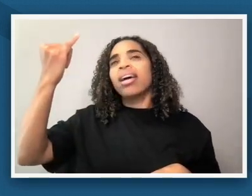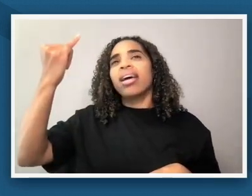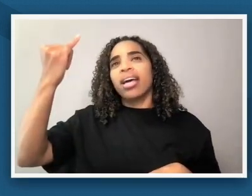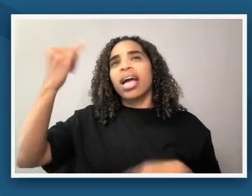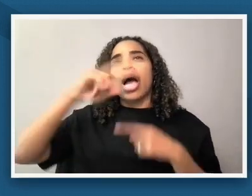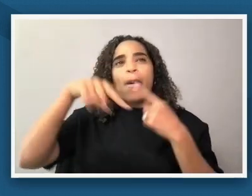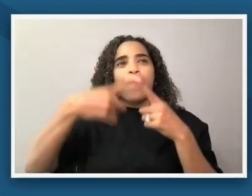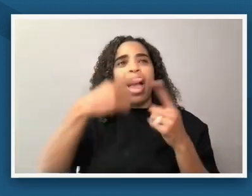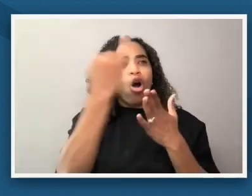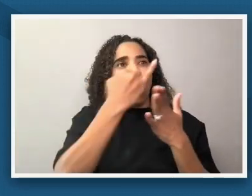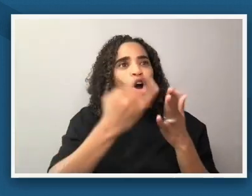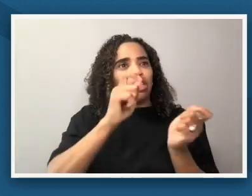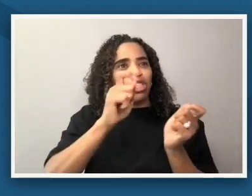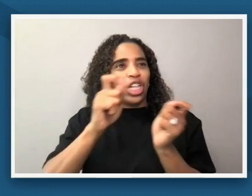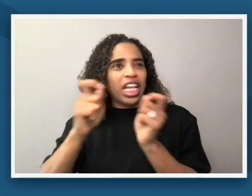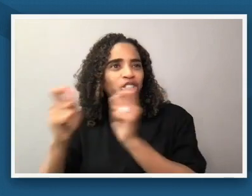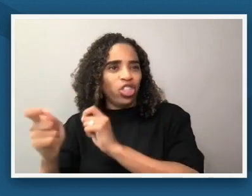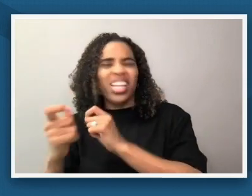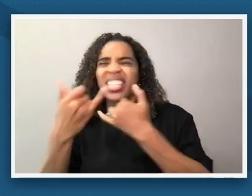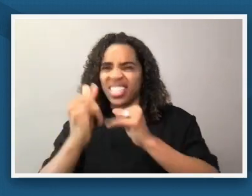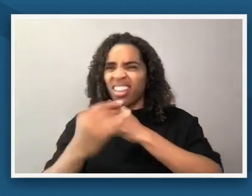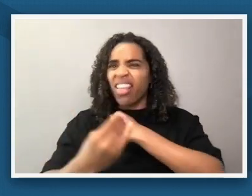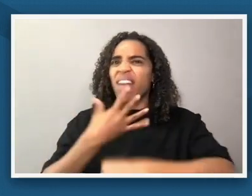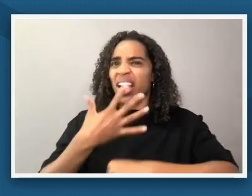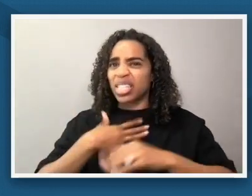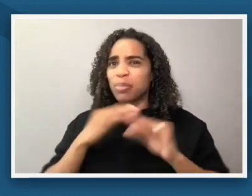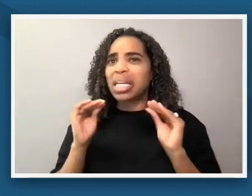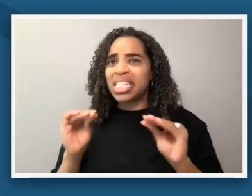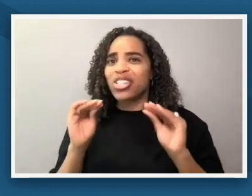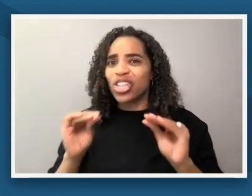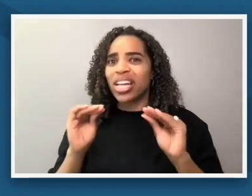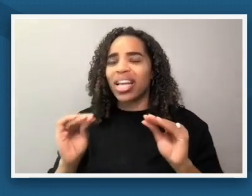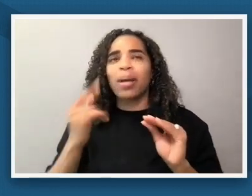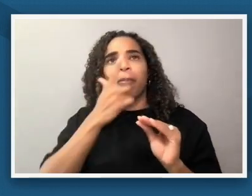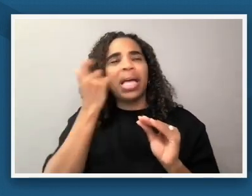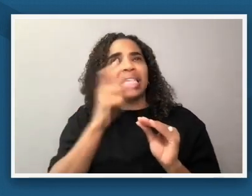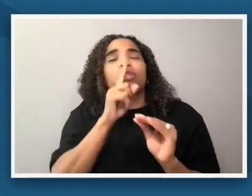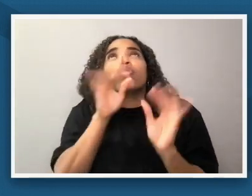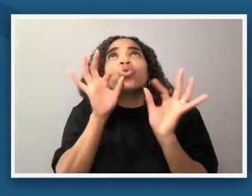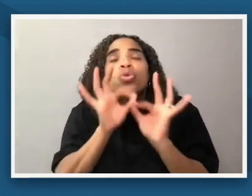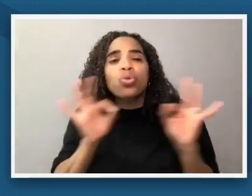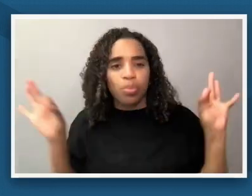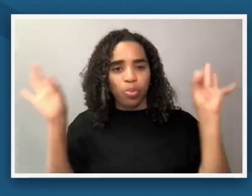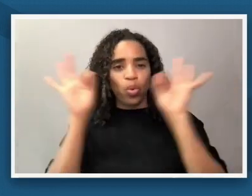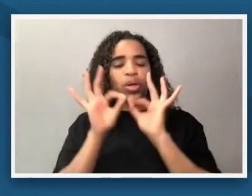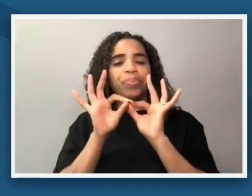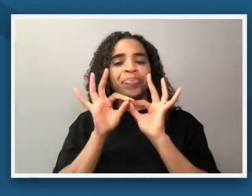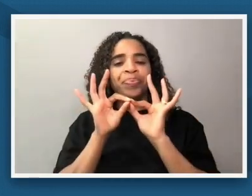practice because i think it's so important and